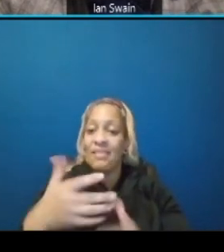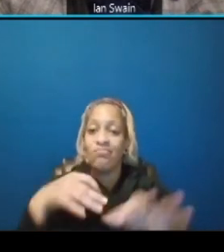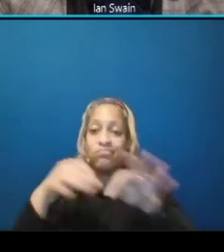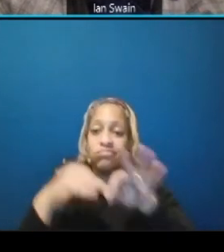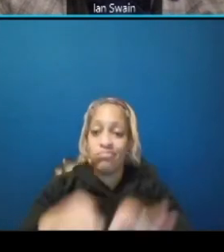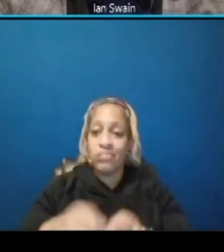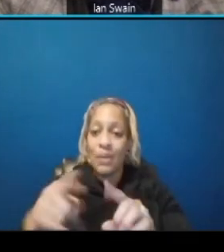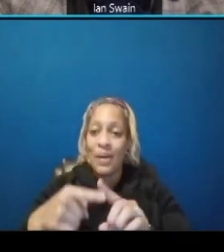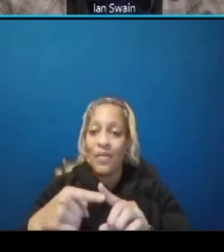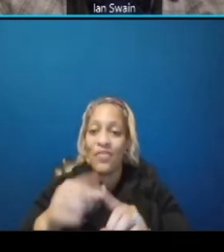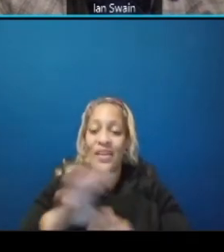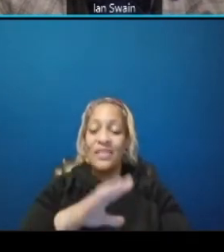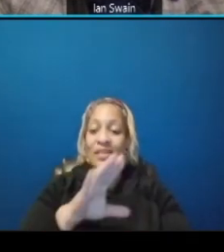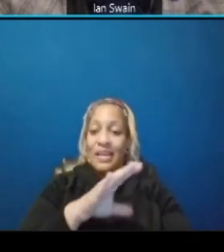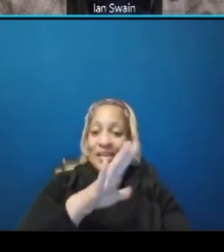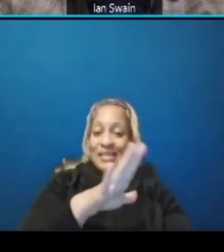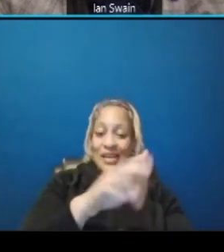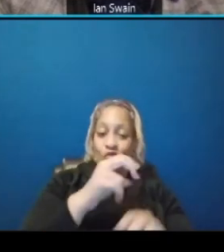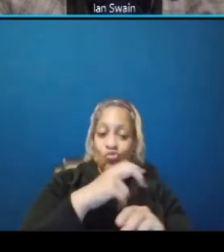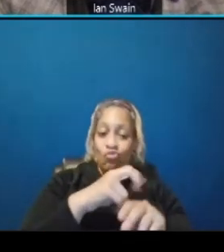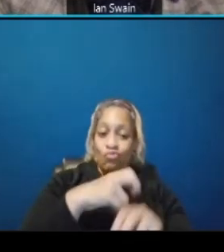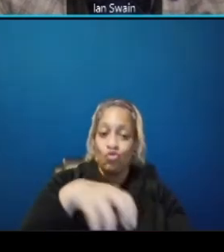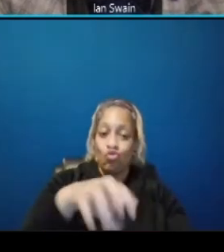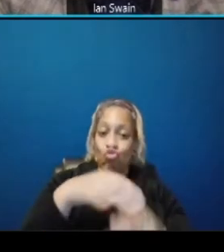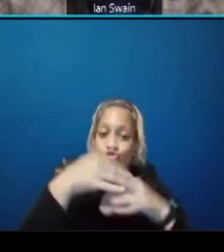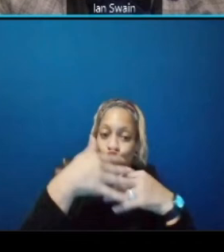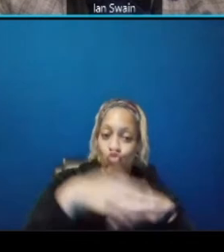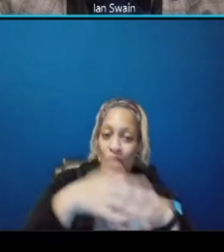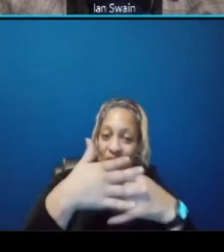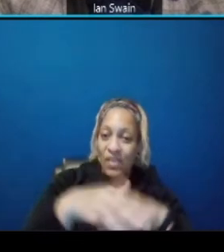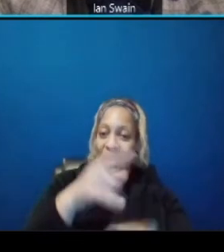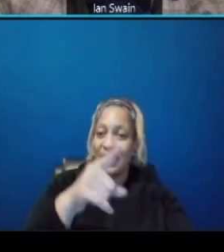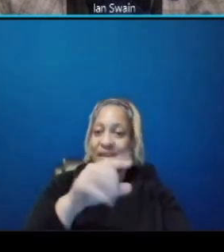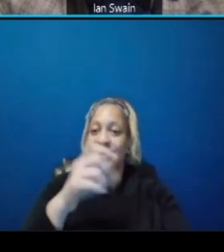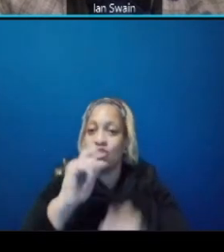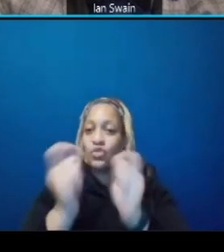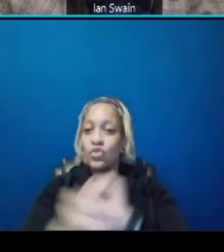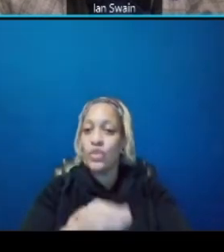this is a fantastic change from the previous plans but i would love to get a better